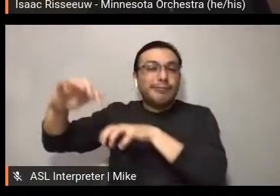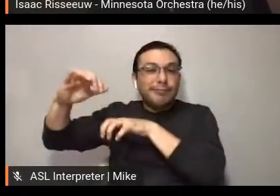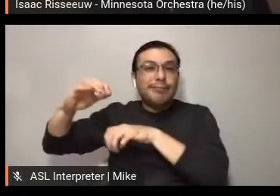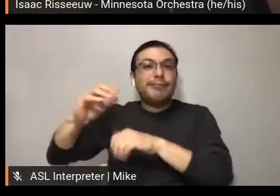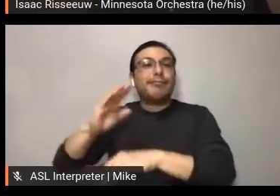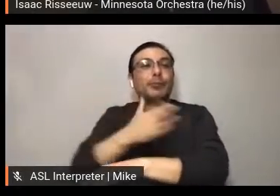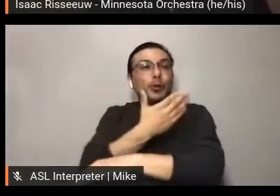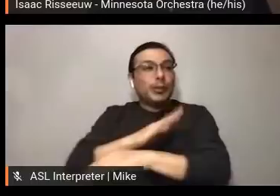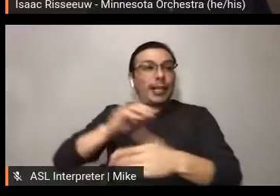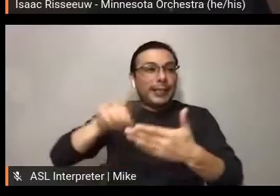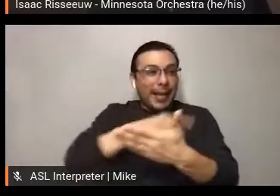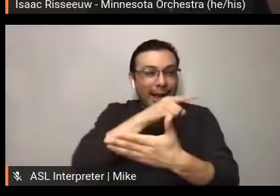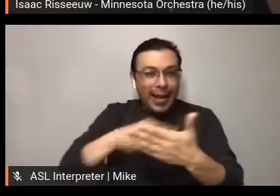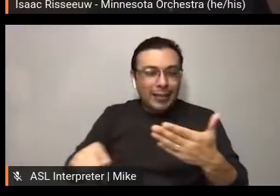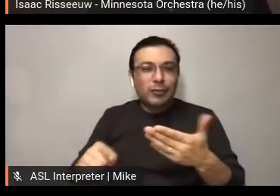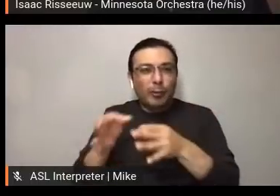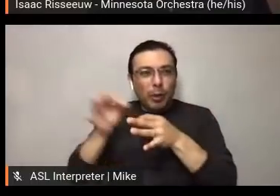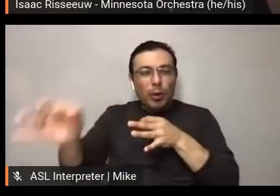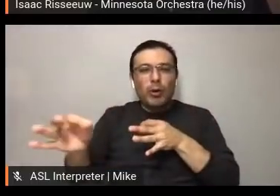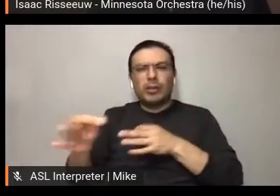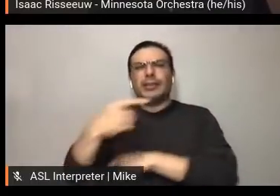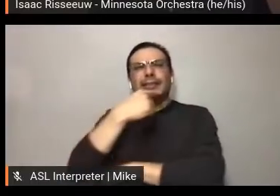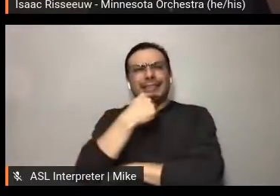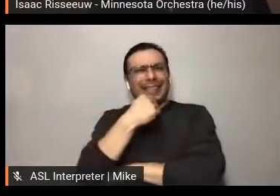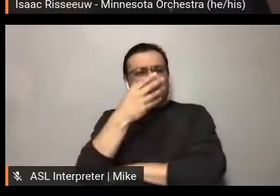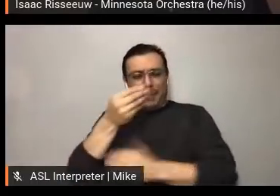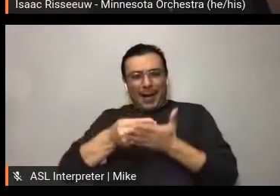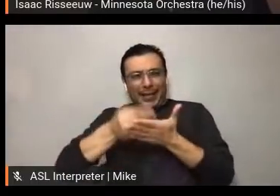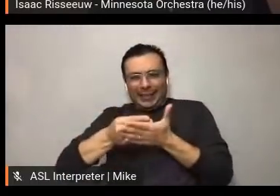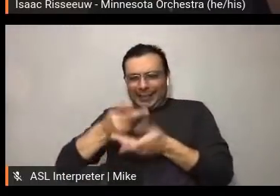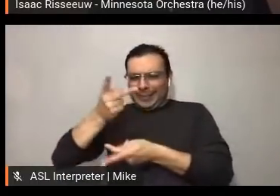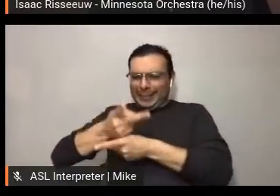was, hey, we want those folks to keep their money with us. So, we went out